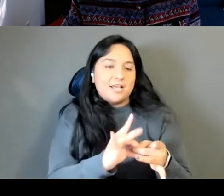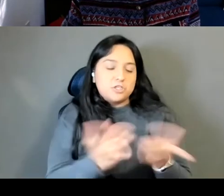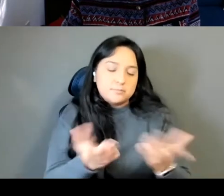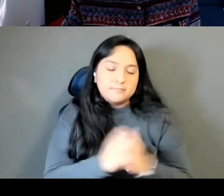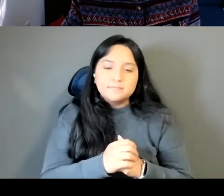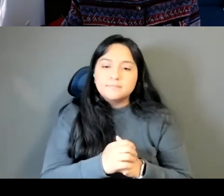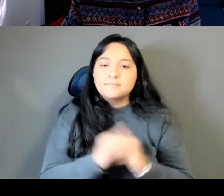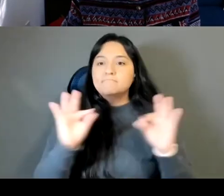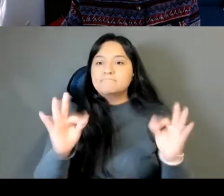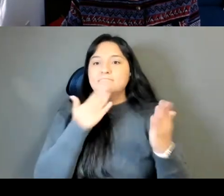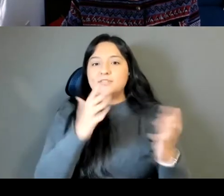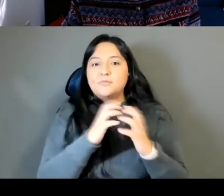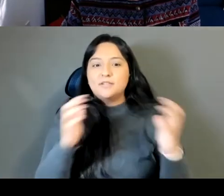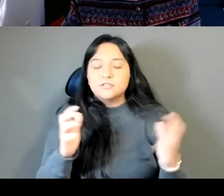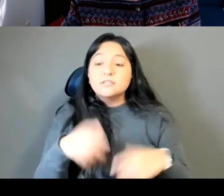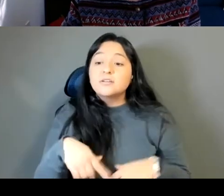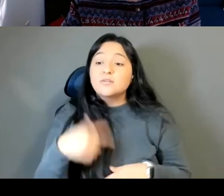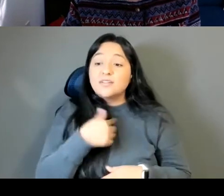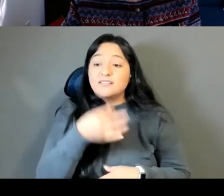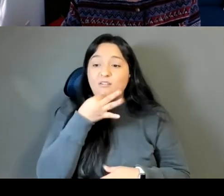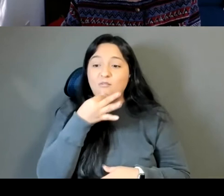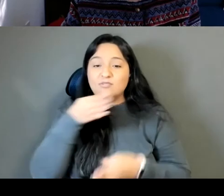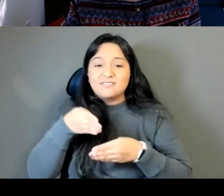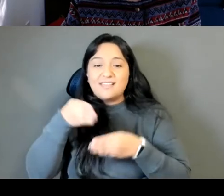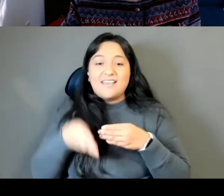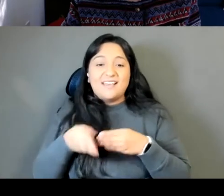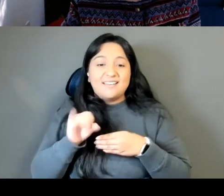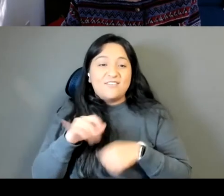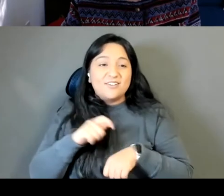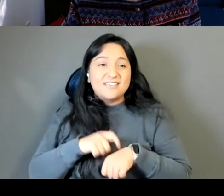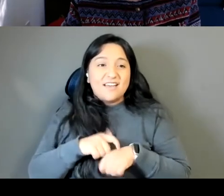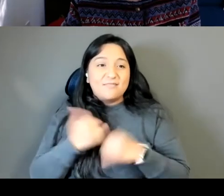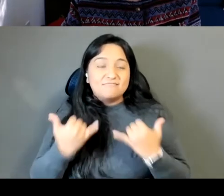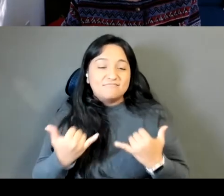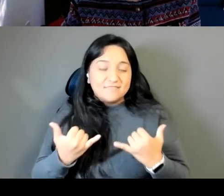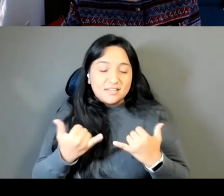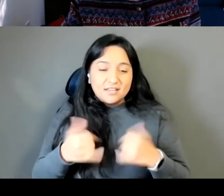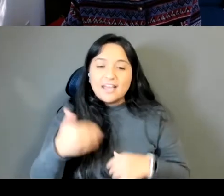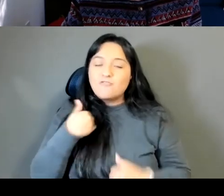Um, we are almost at the end of our time together I have one more question that I want to ask